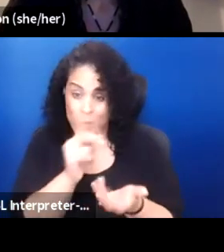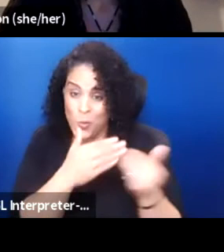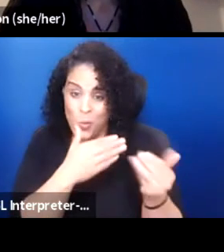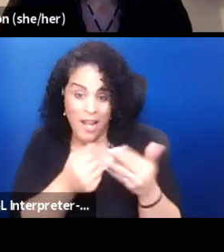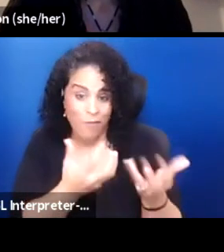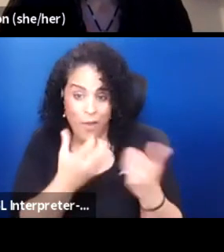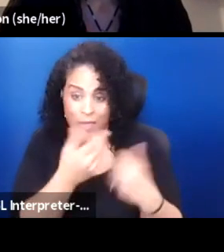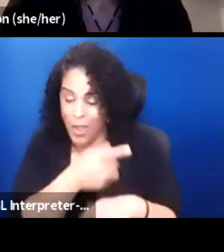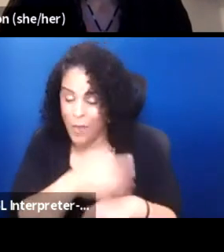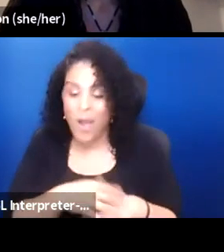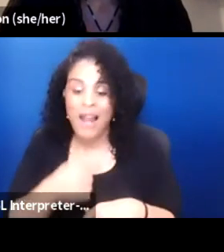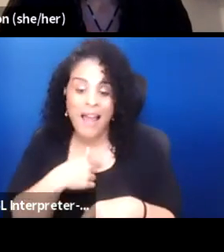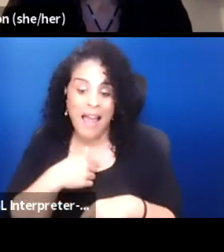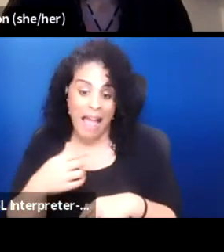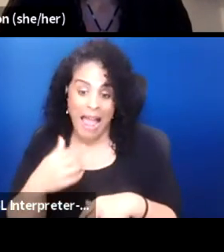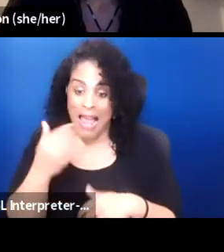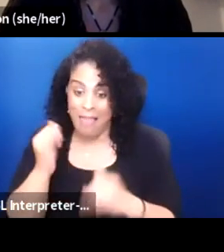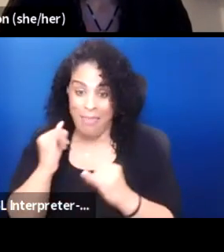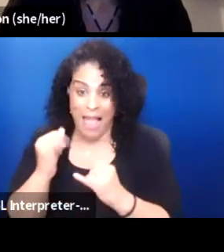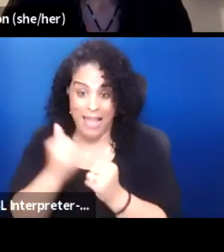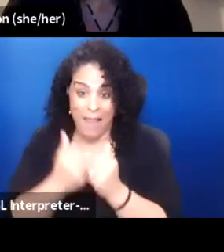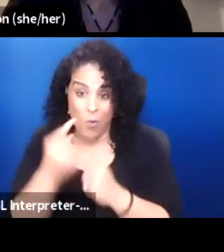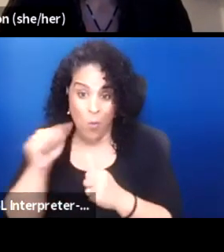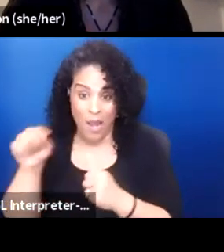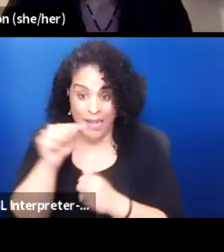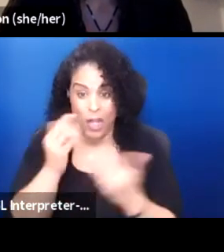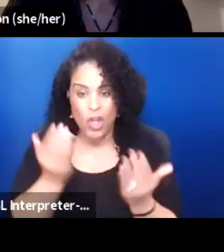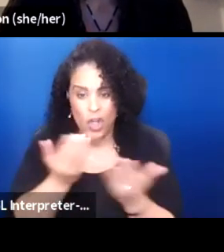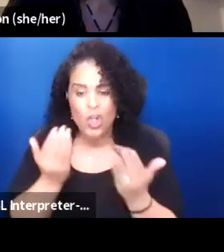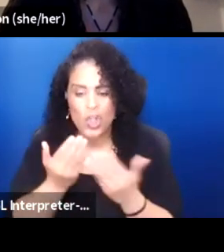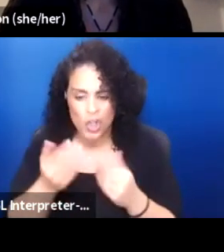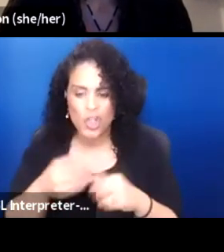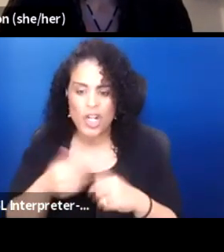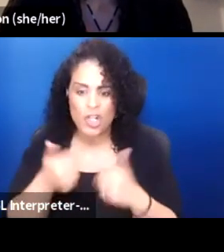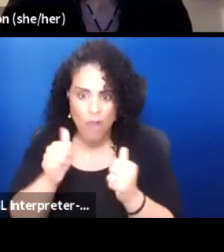I had like, probably everybody on this panel has spent time trying to educate the whites